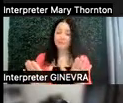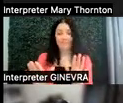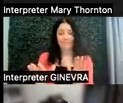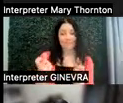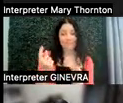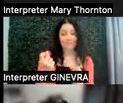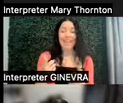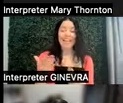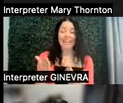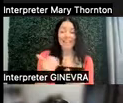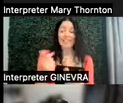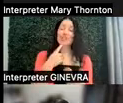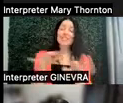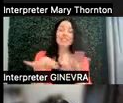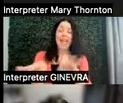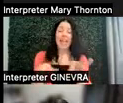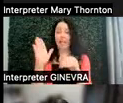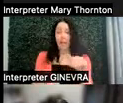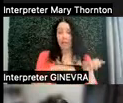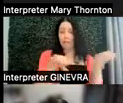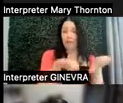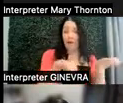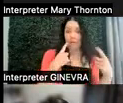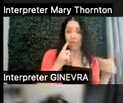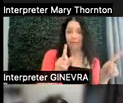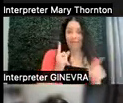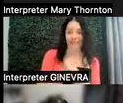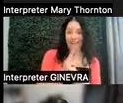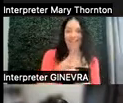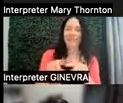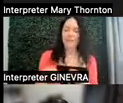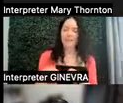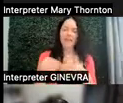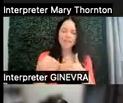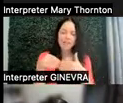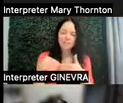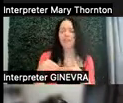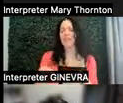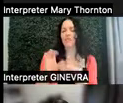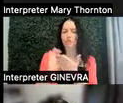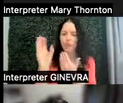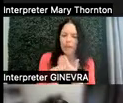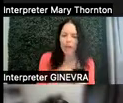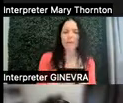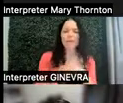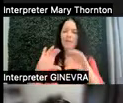depending on how much flexibility you have in the curriculum that you're teaching, or the type of class you're teaching.